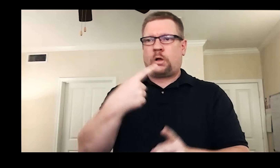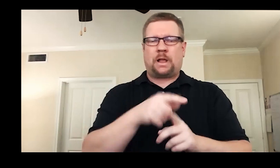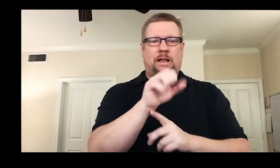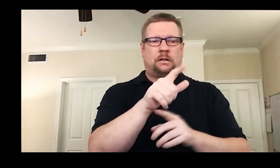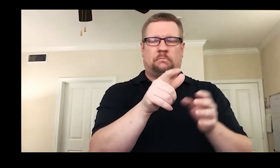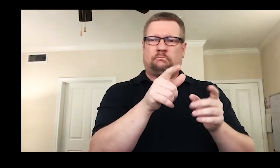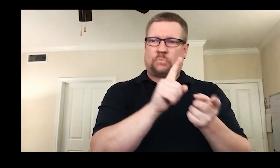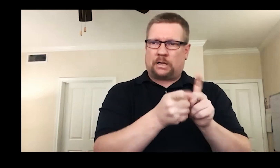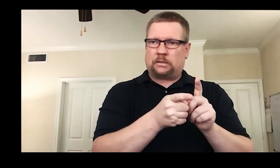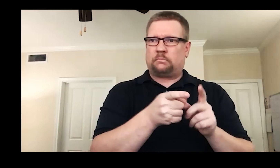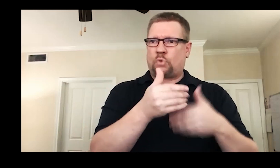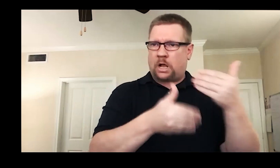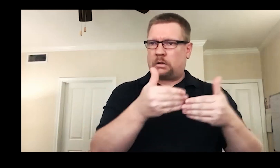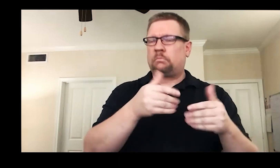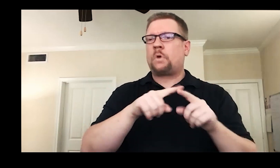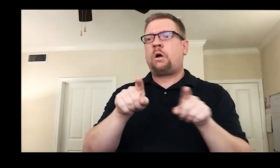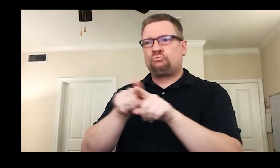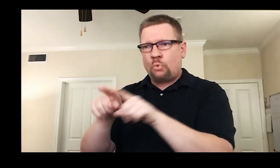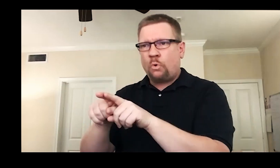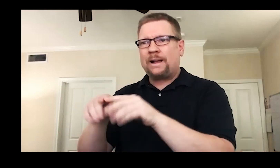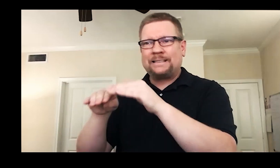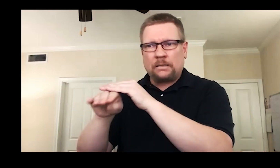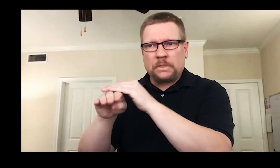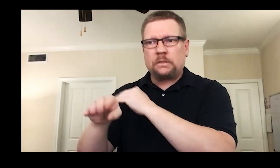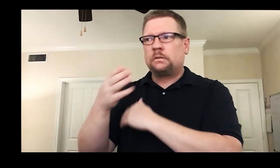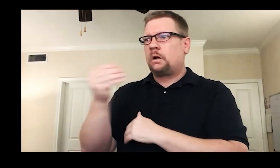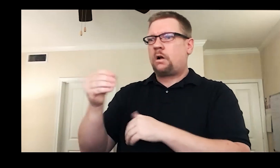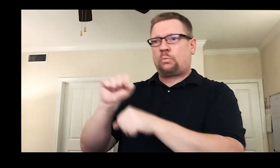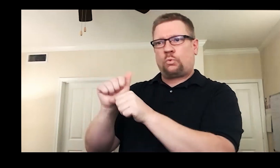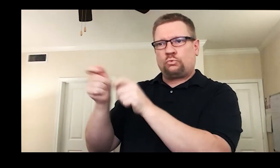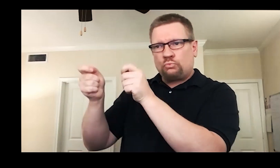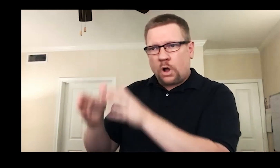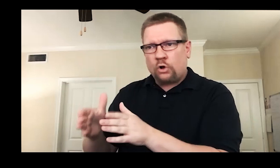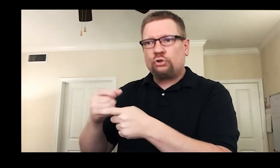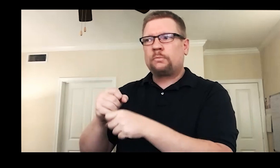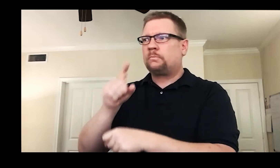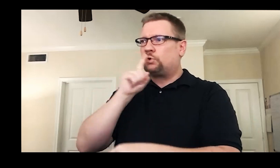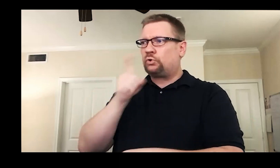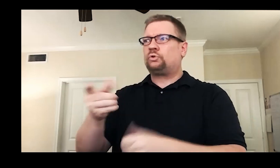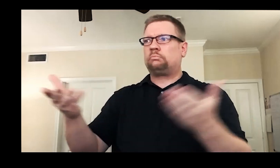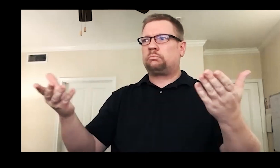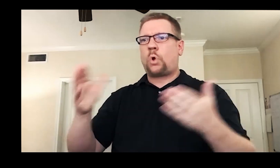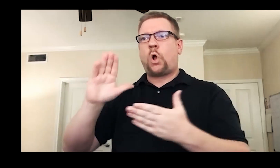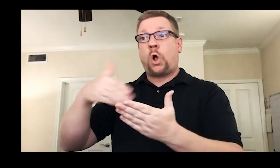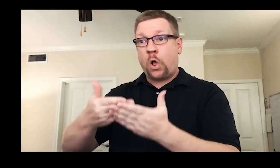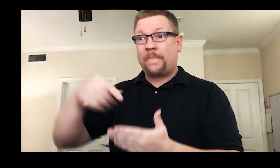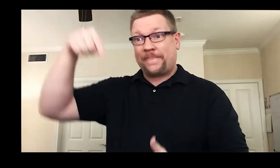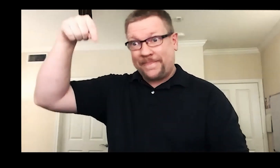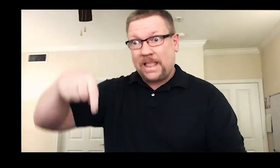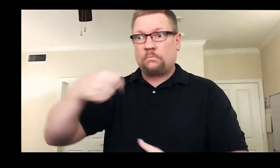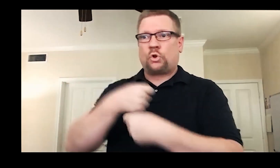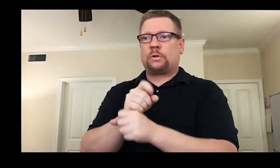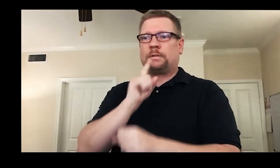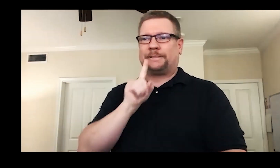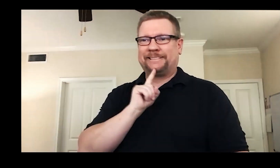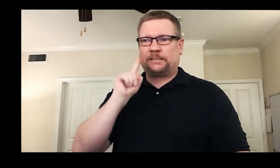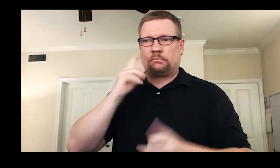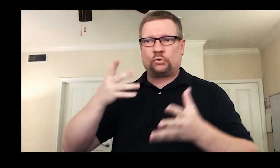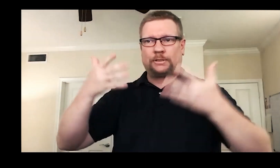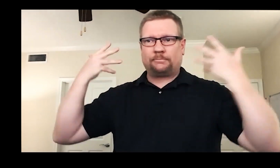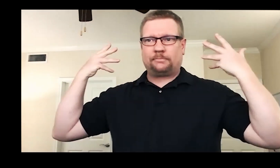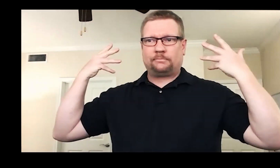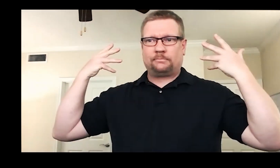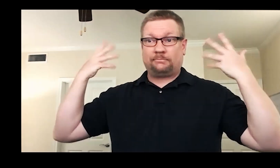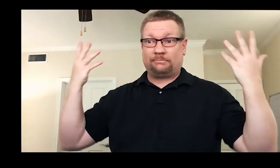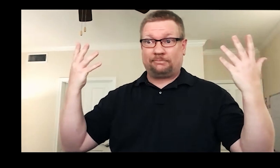The overarching goal is to create a Deaf friendly experience